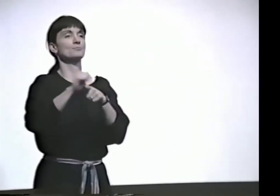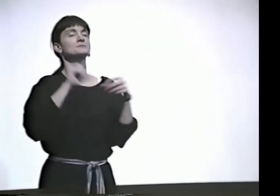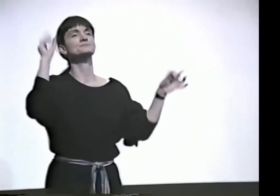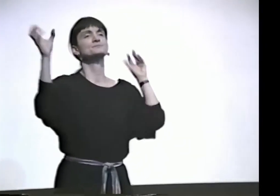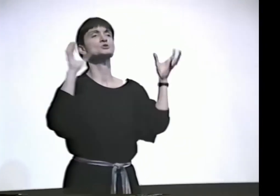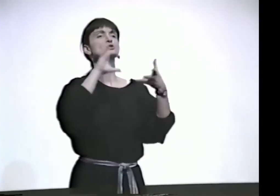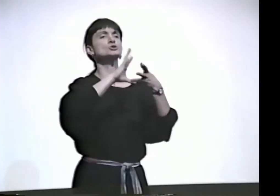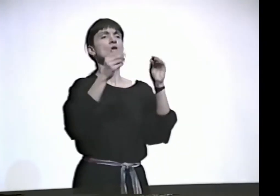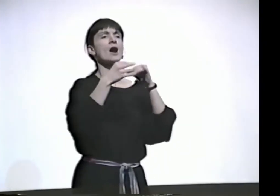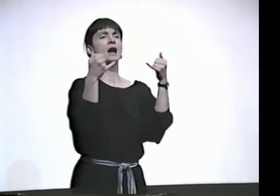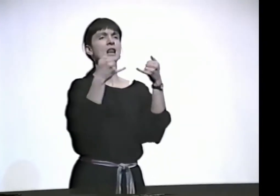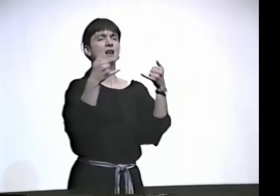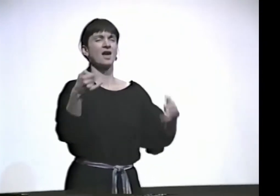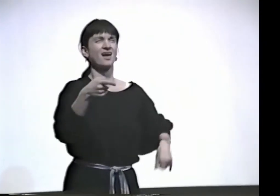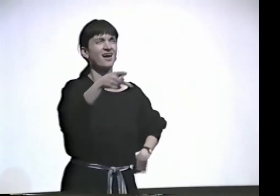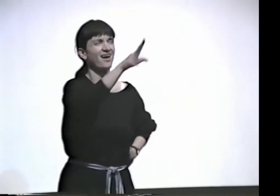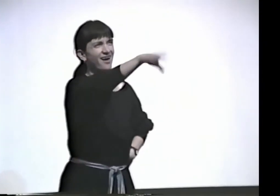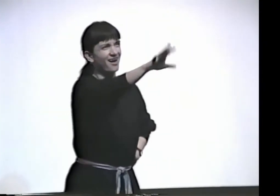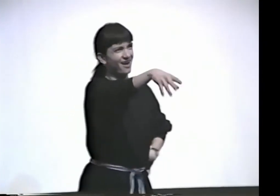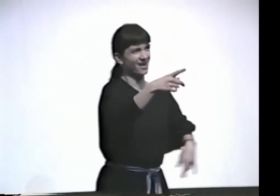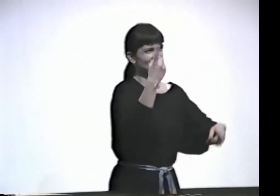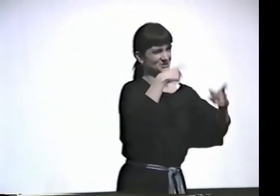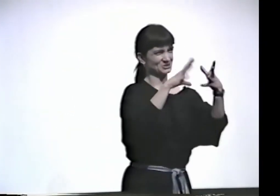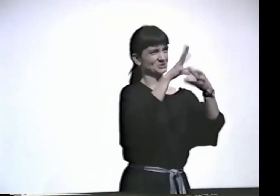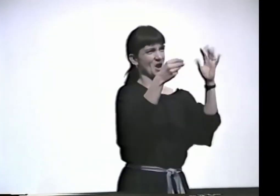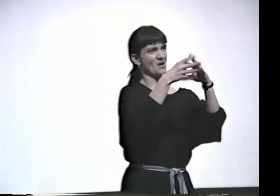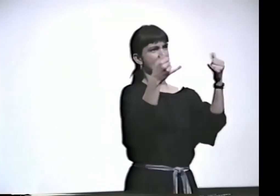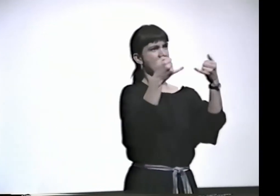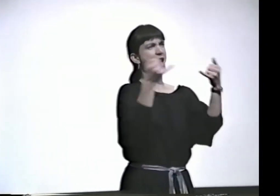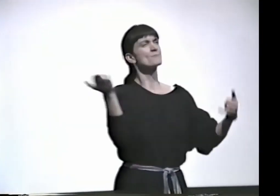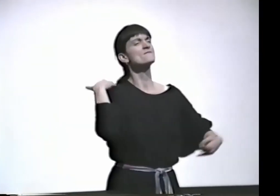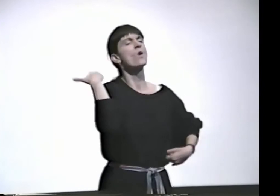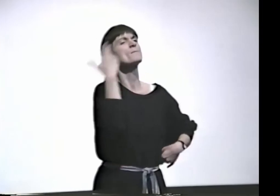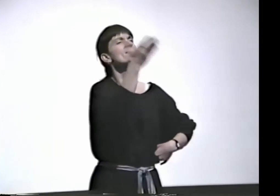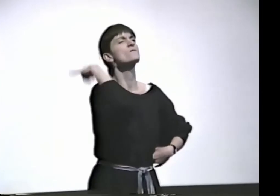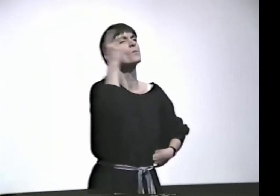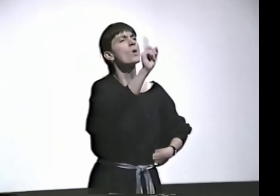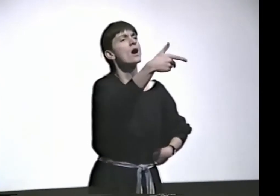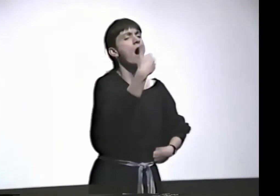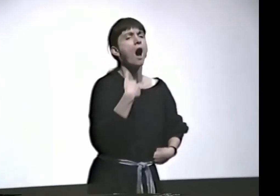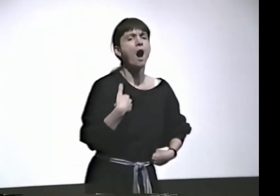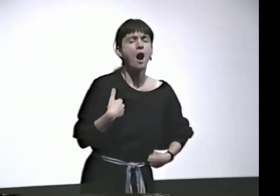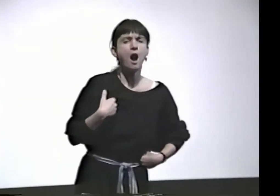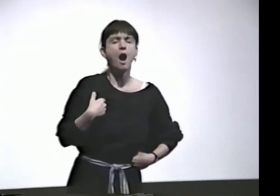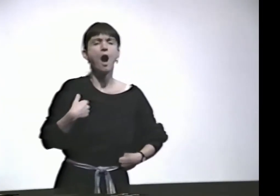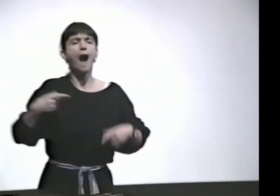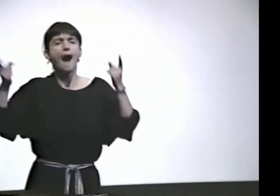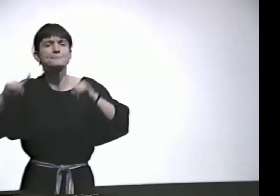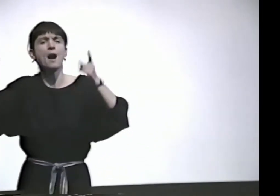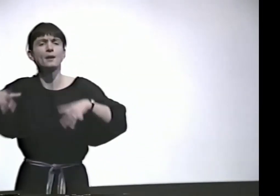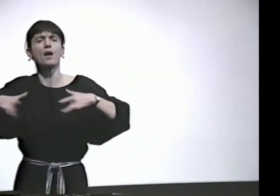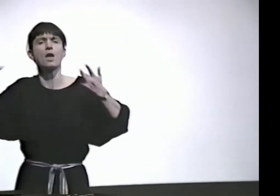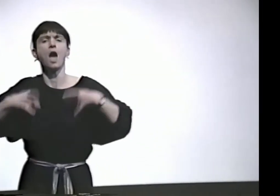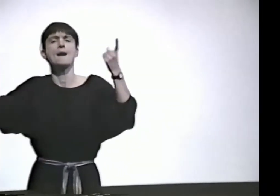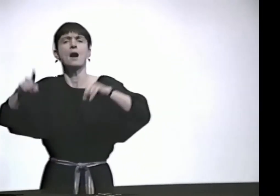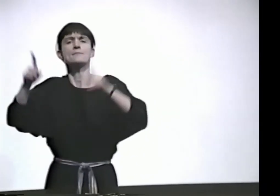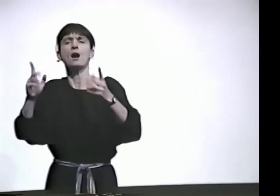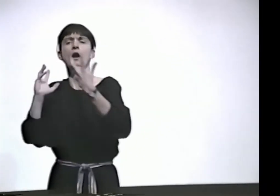THE NEXT DAY I WAS GOING TO PRACTICE AND I SIGNED "STORYLINE." AND DONNA SAID TO ME, "WELL, WHAT WERE YOU SIGNING BEFORE?